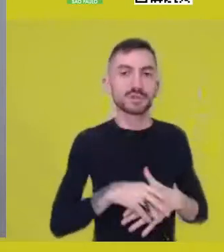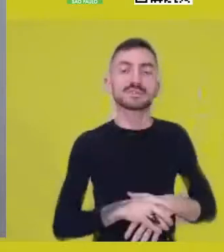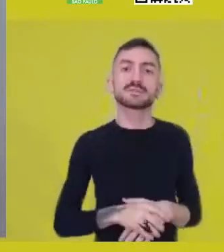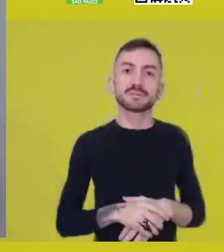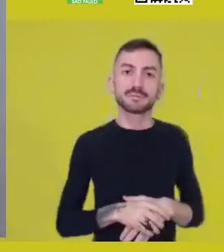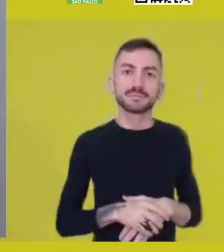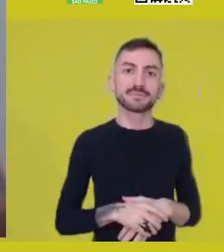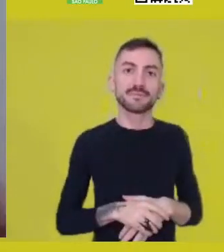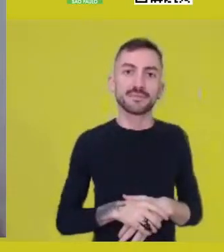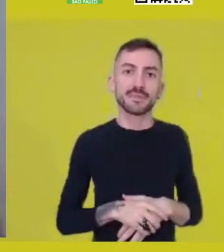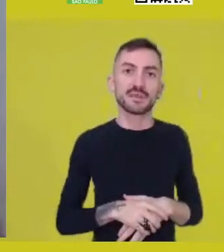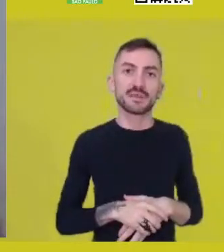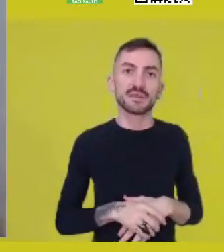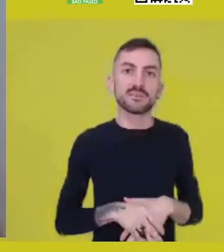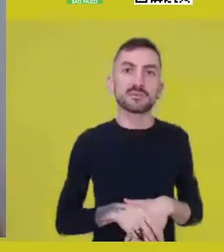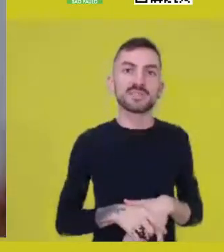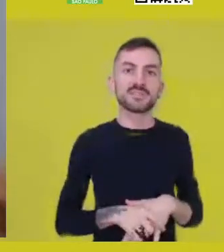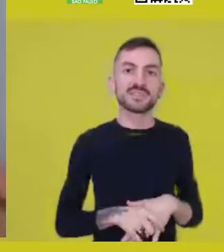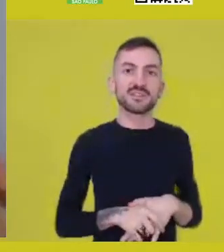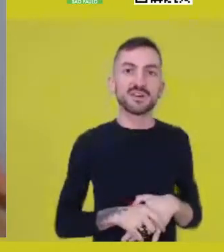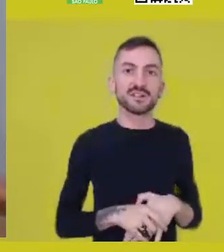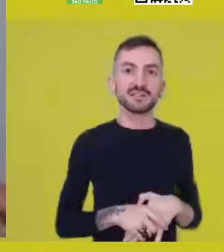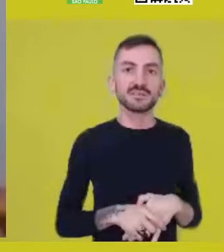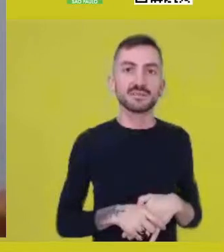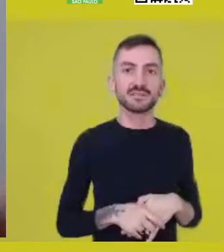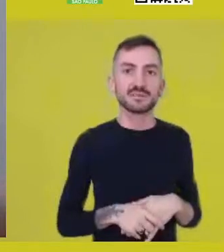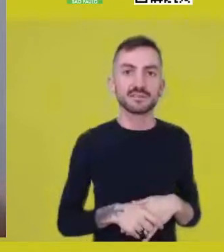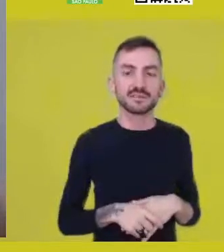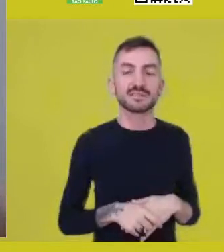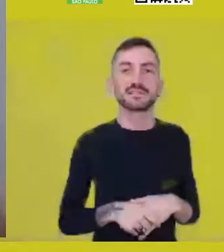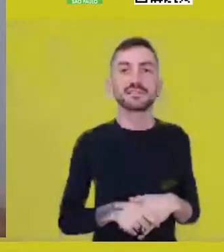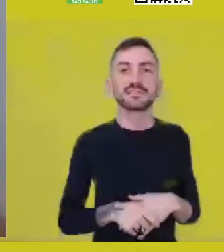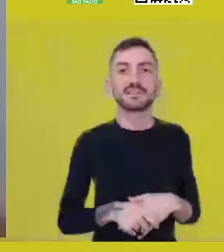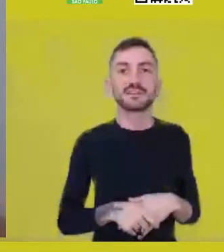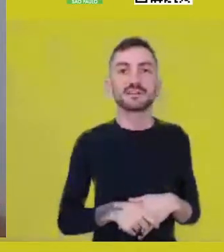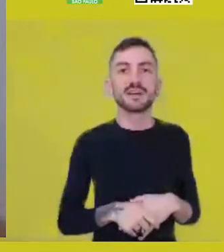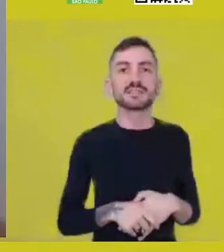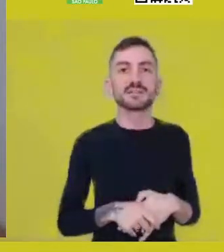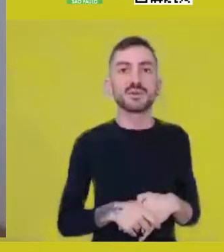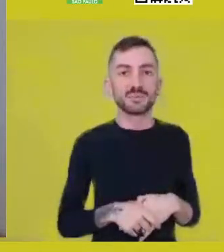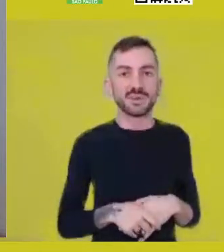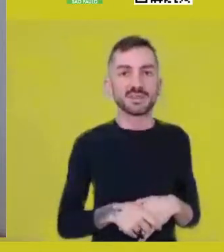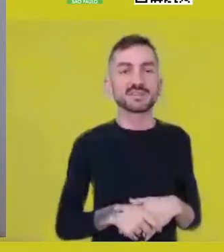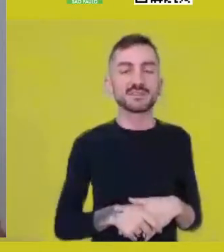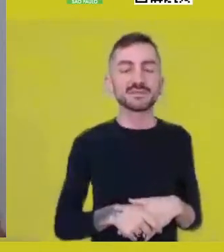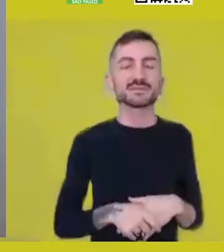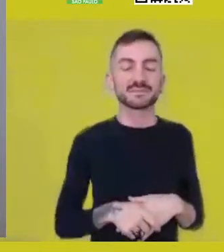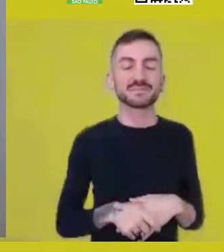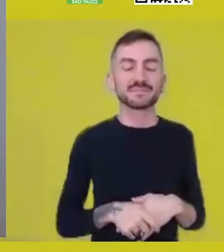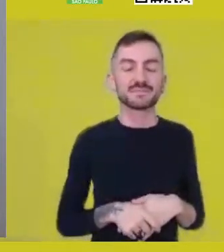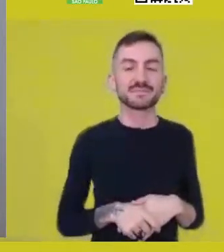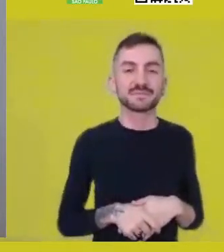something, from the material viewpoint,